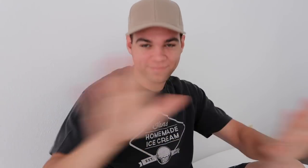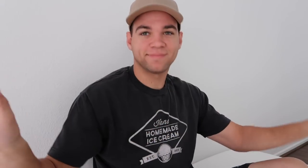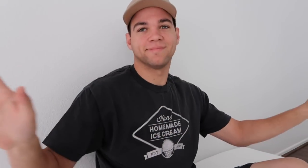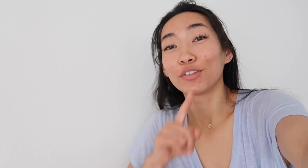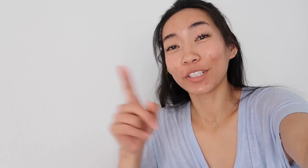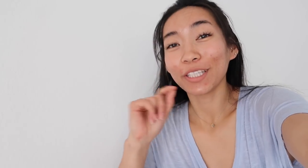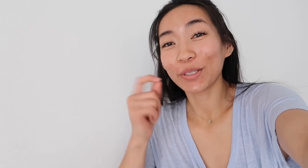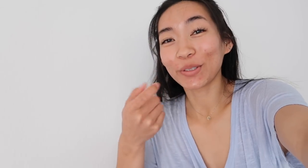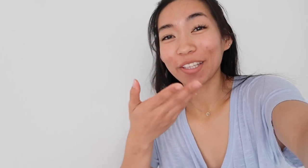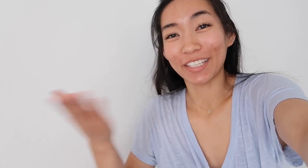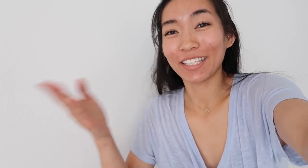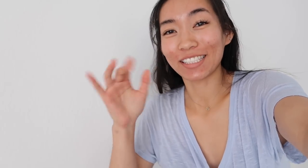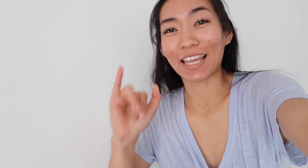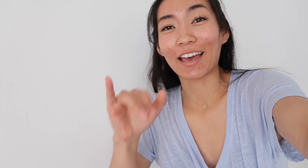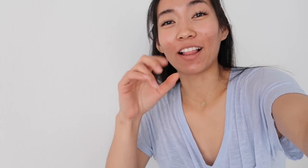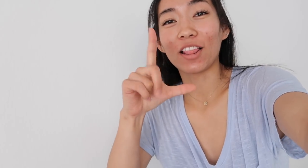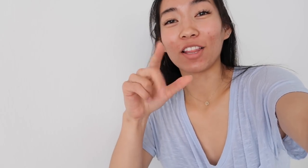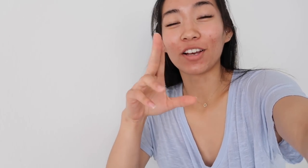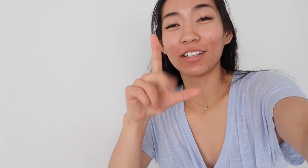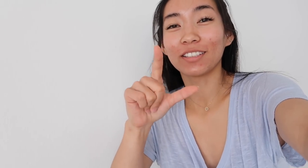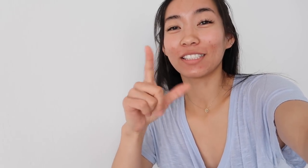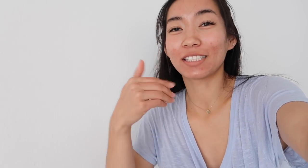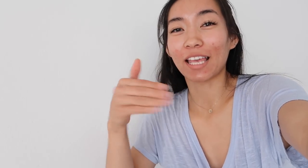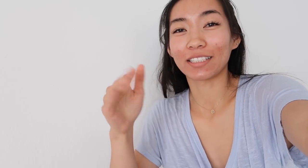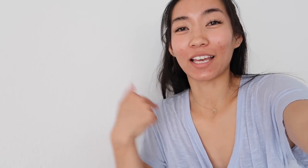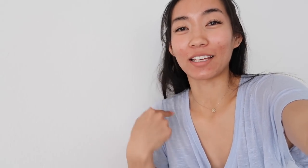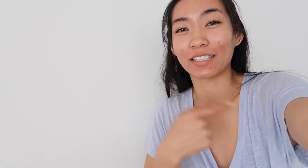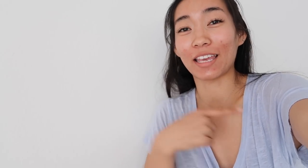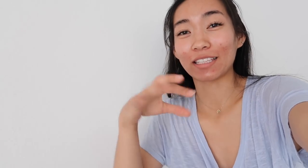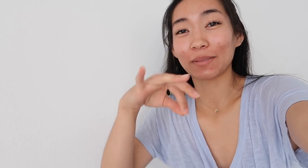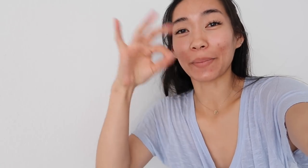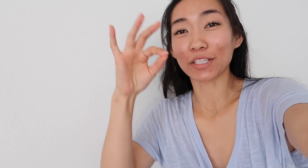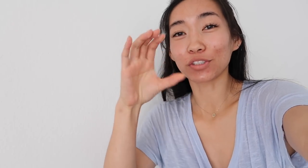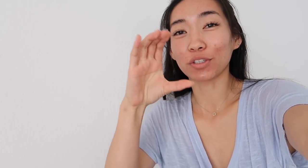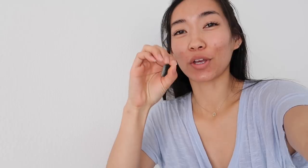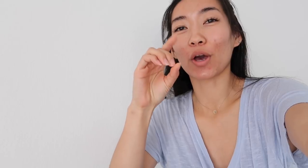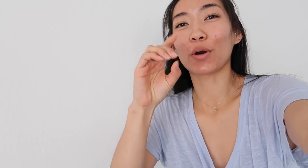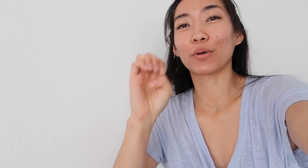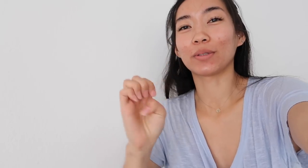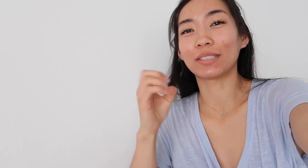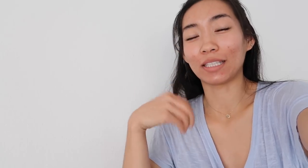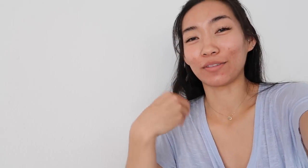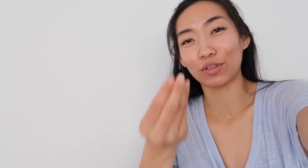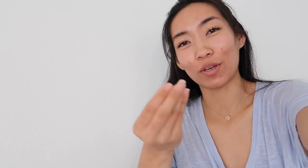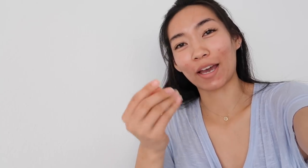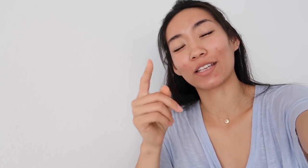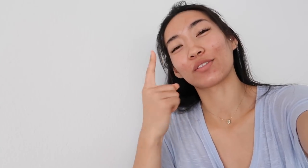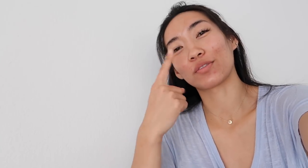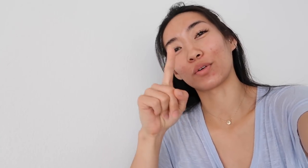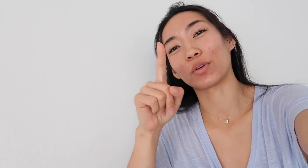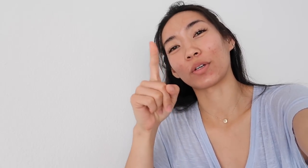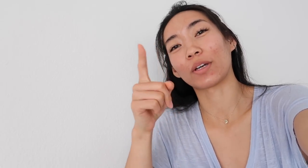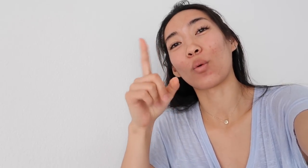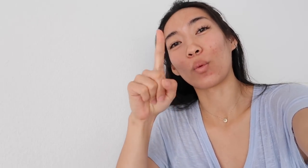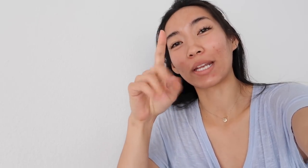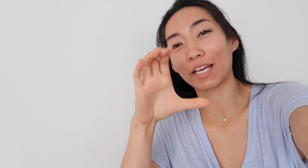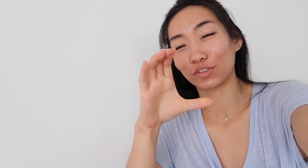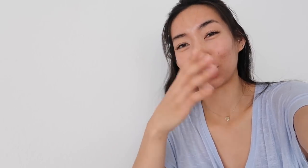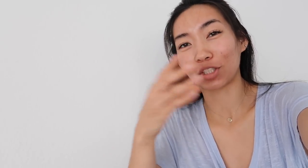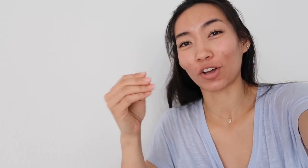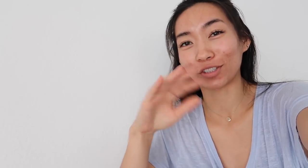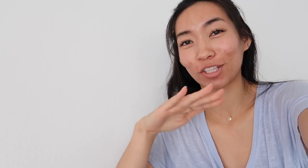a really cool thing is that Lull sent us a special code to give you guys for $100